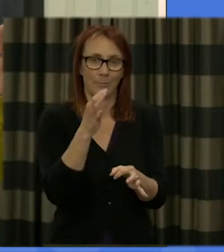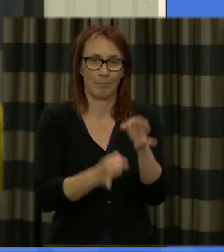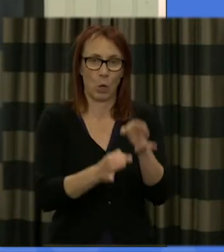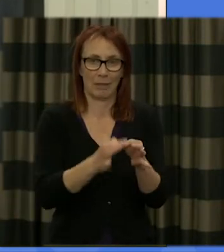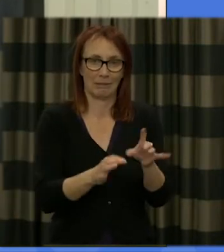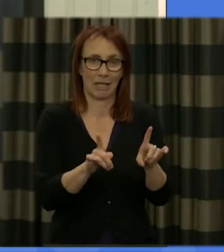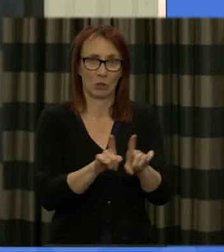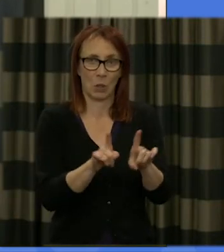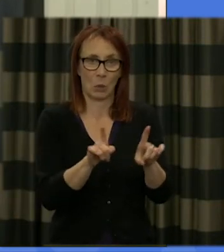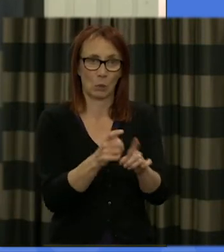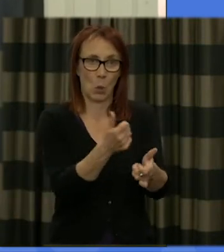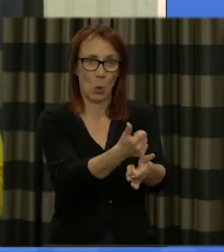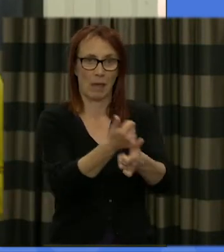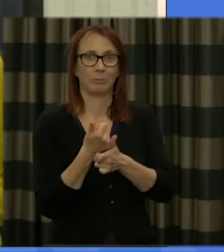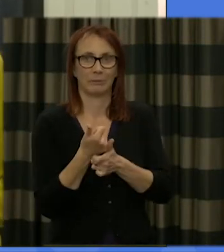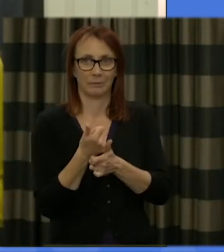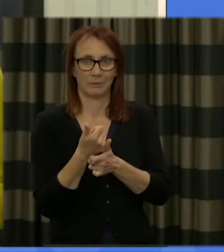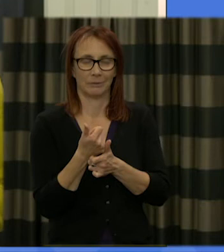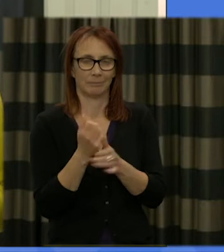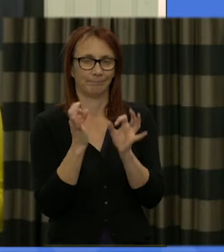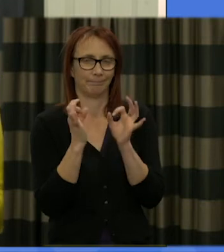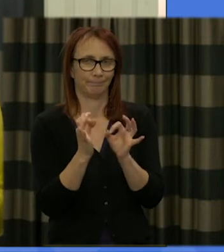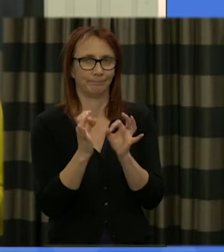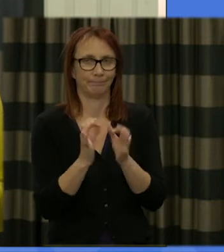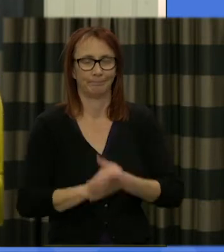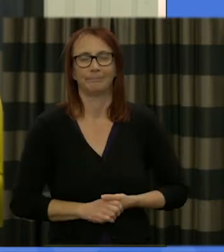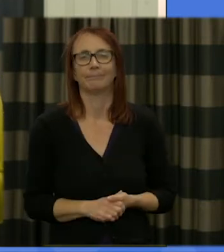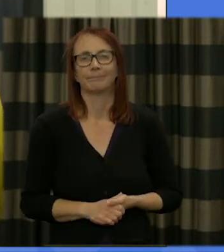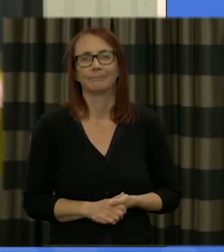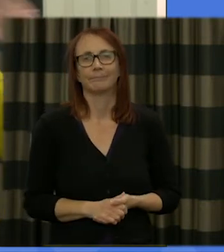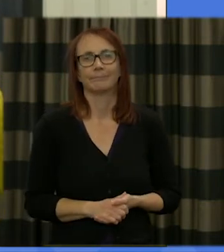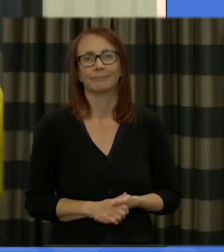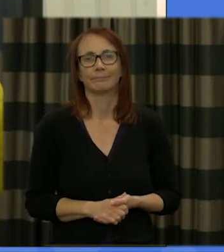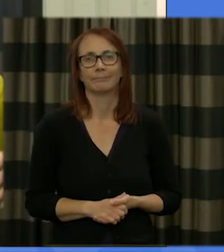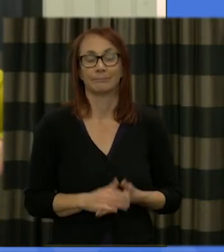us in our in our discussions and as we go forwards so that's the morning a very